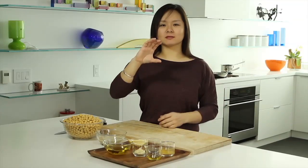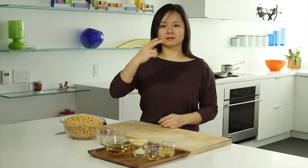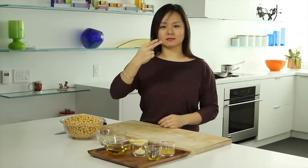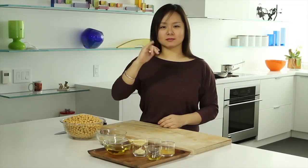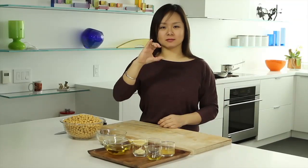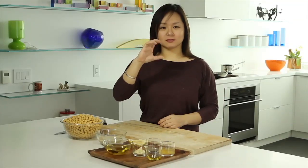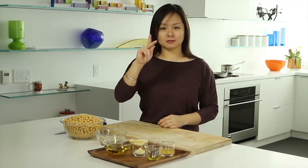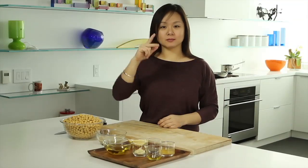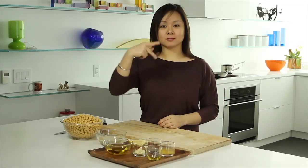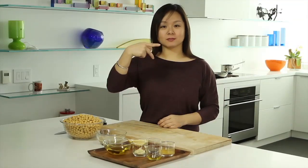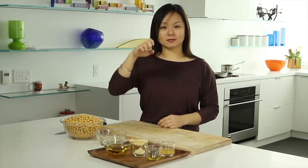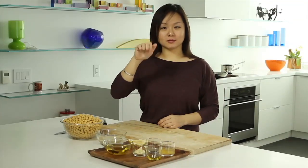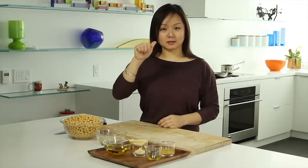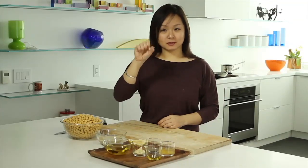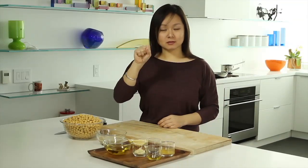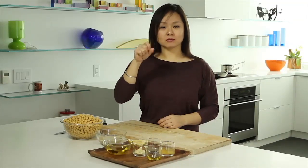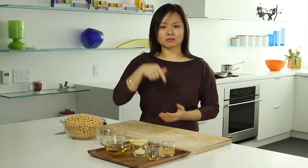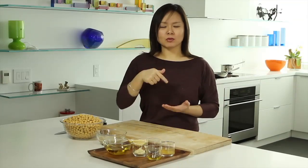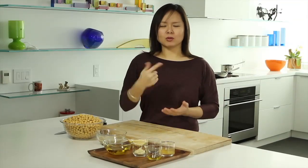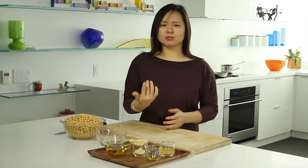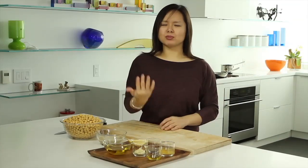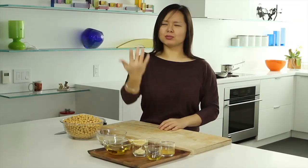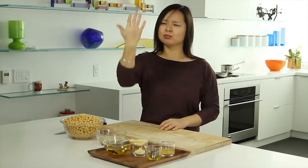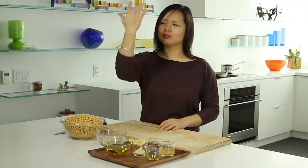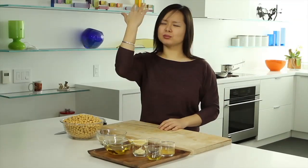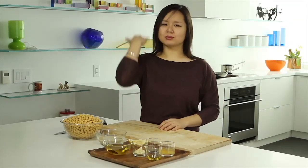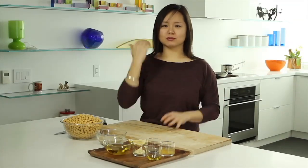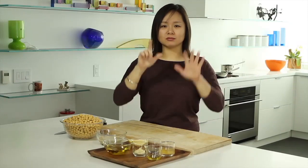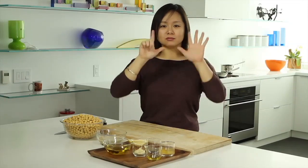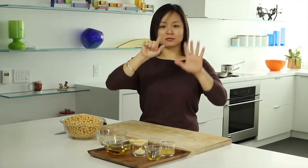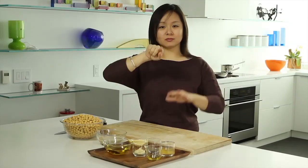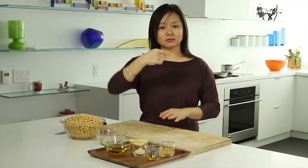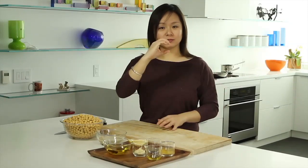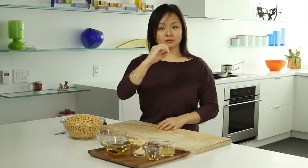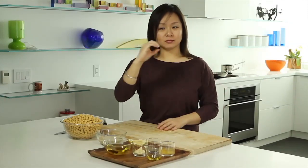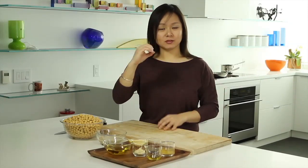is one of the oldest foods going back